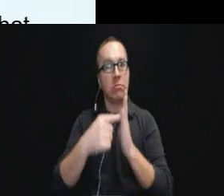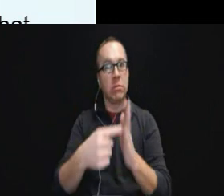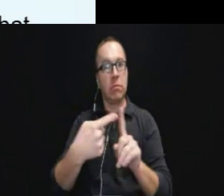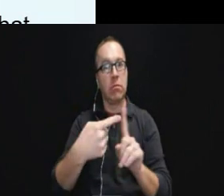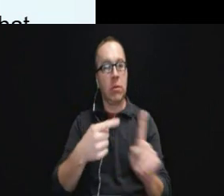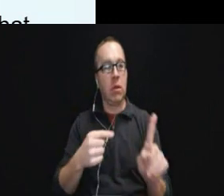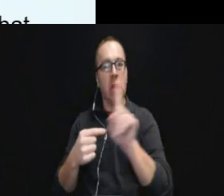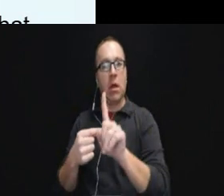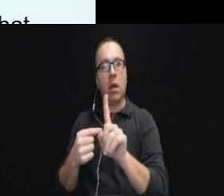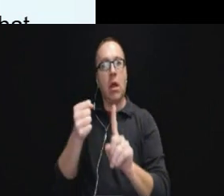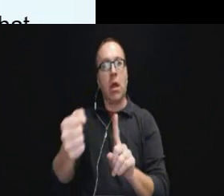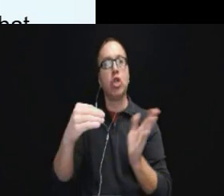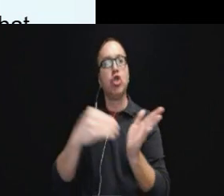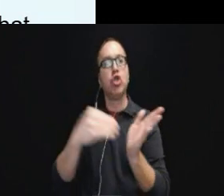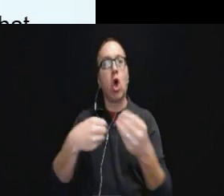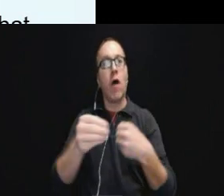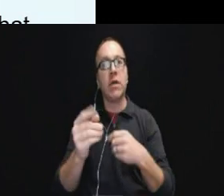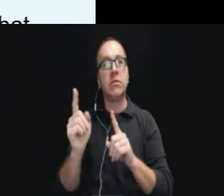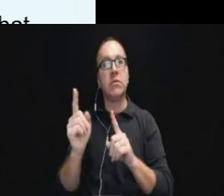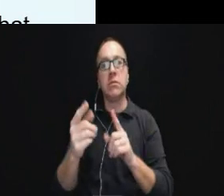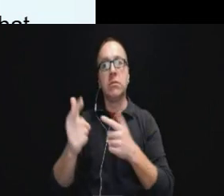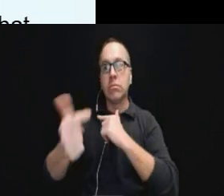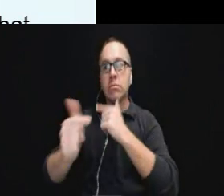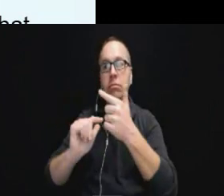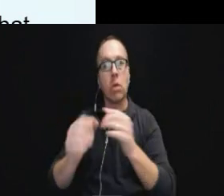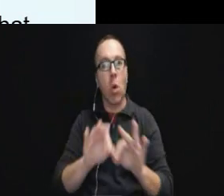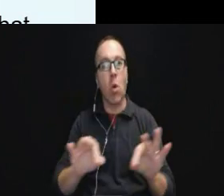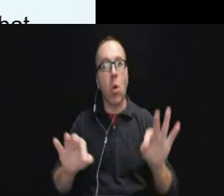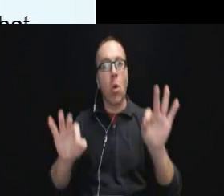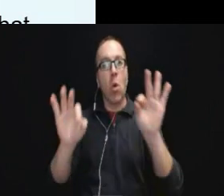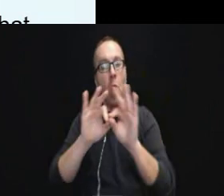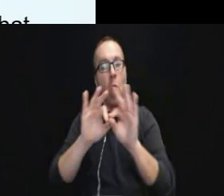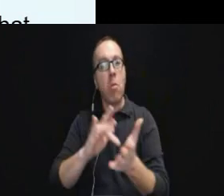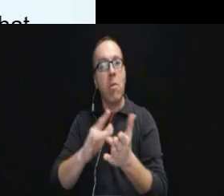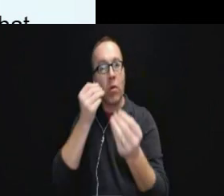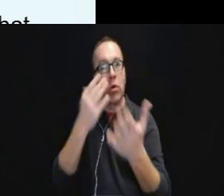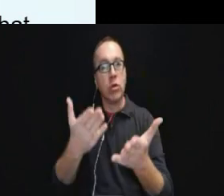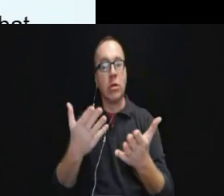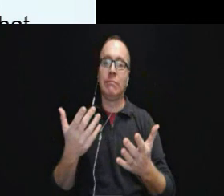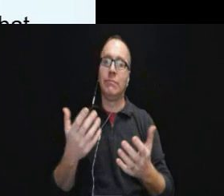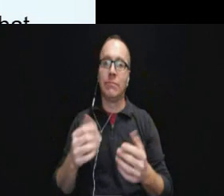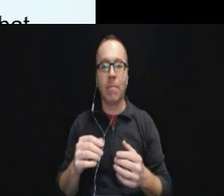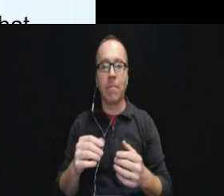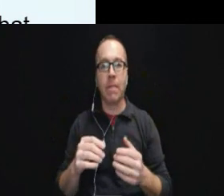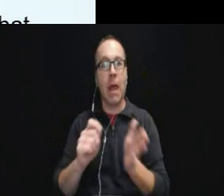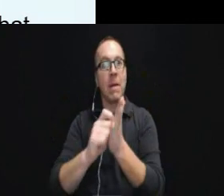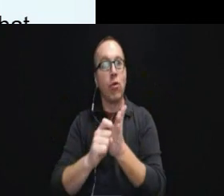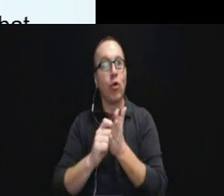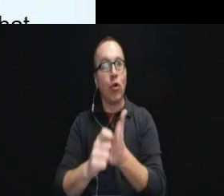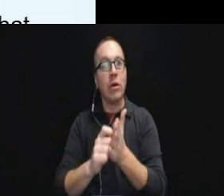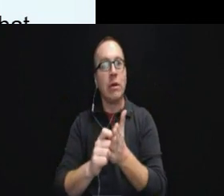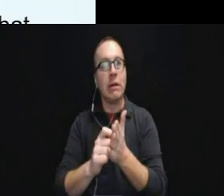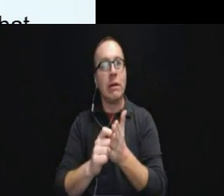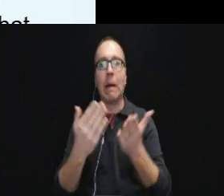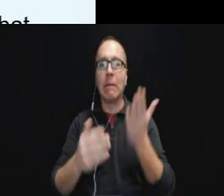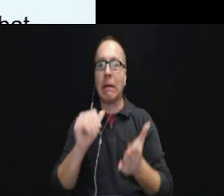them in the doctor's office talking about important medical information. A pen and paper is no longer going to be sufficient.